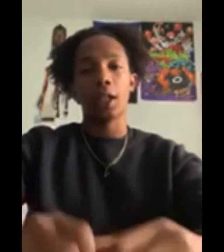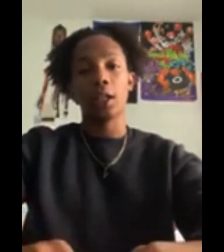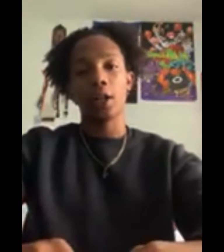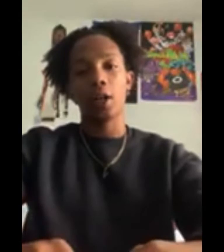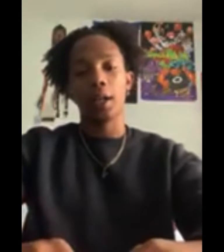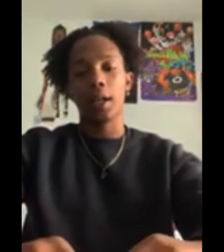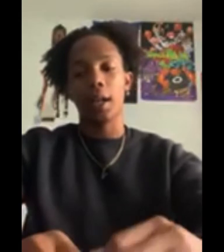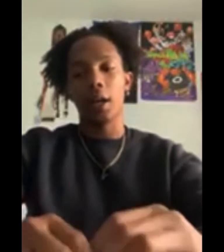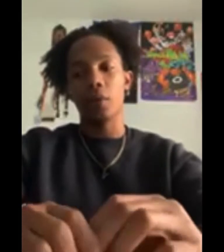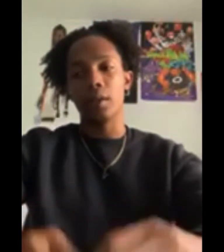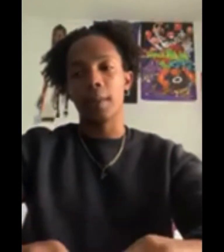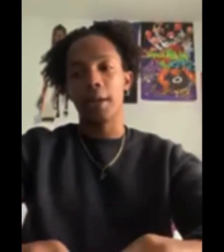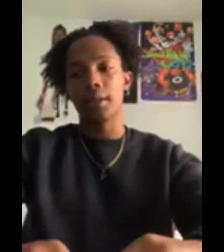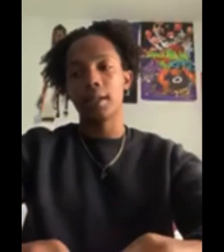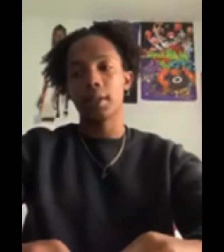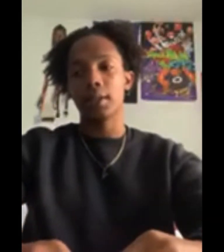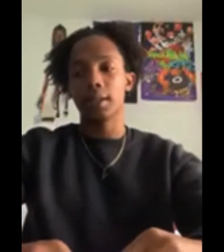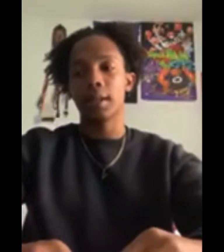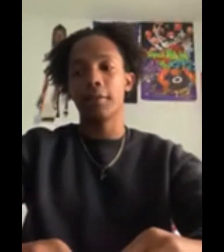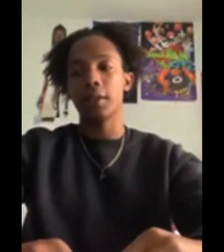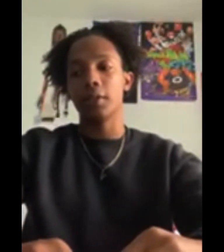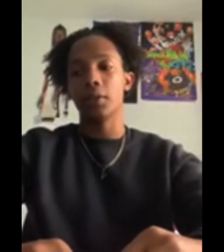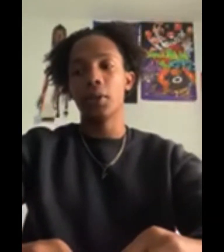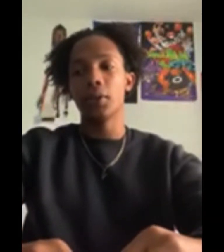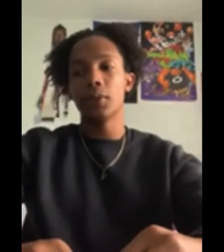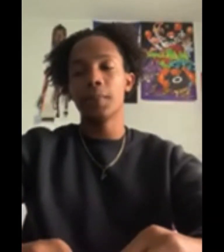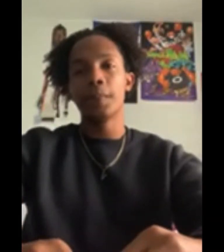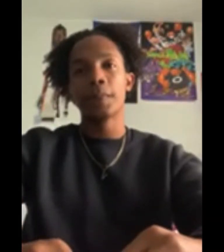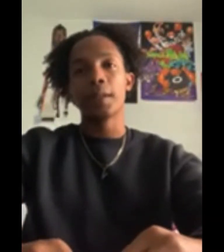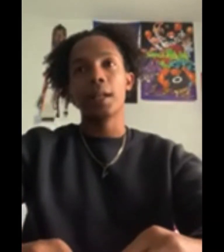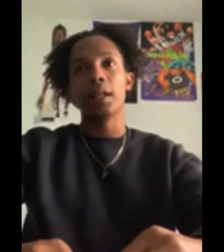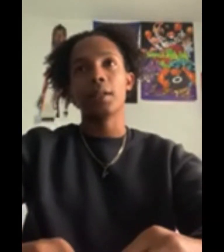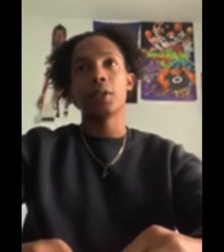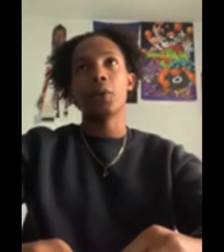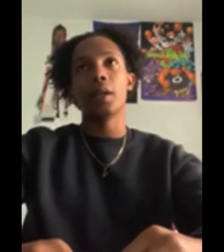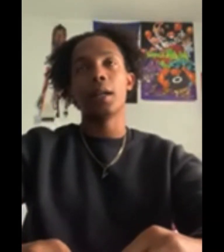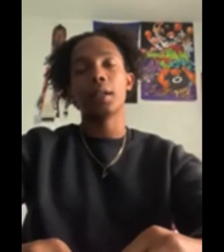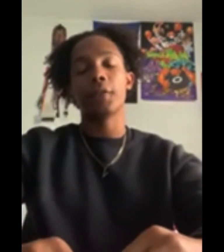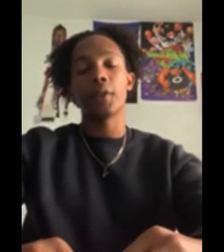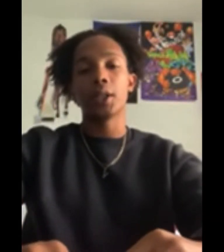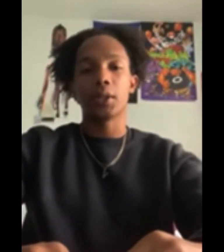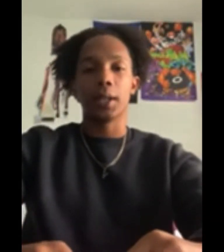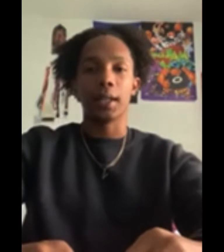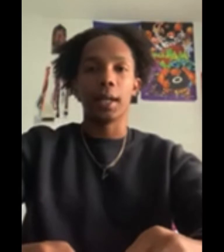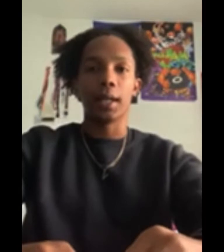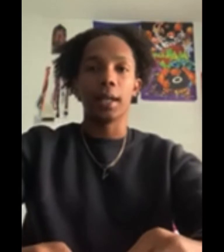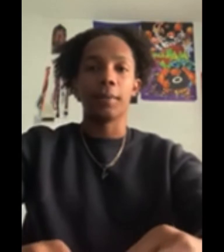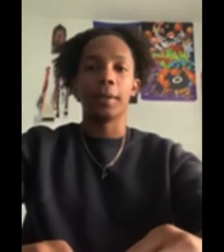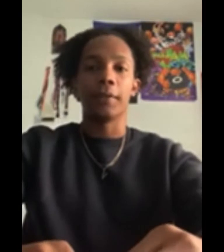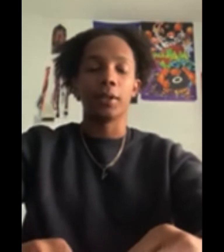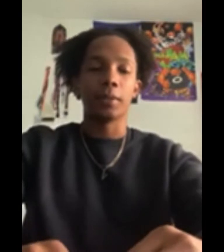kindergarten. I was about six or seven years old. And, so when I got to first grade, I got my first